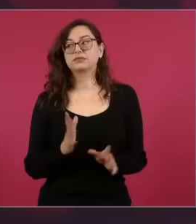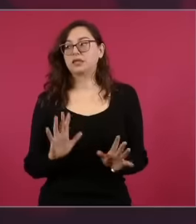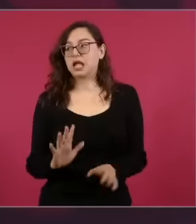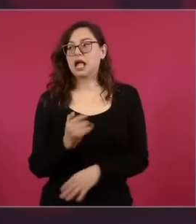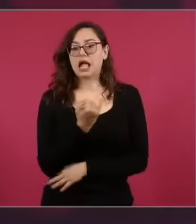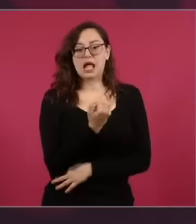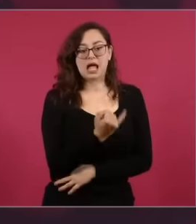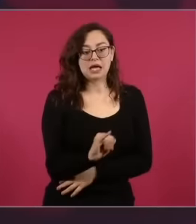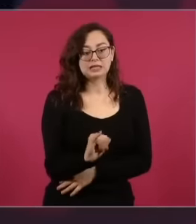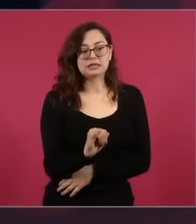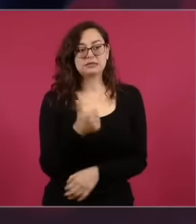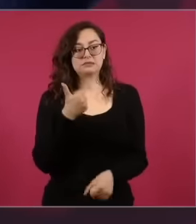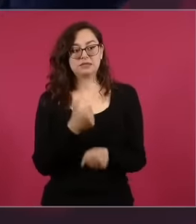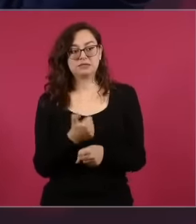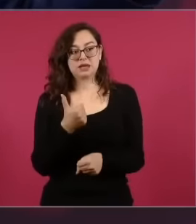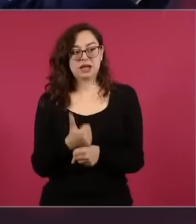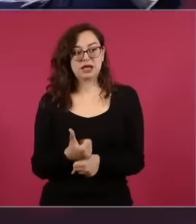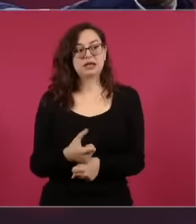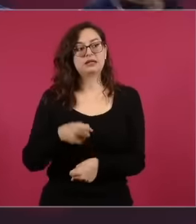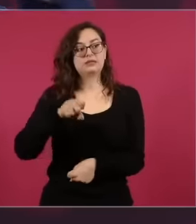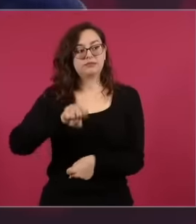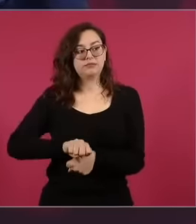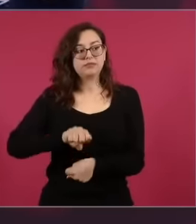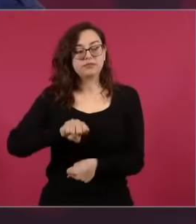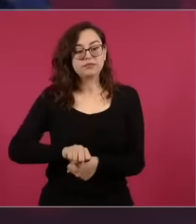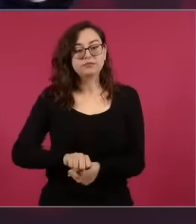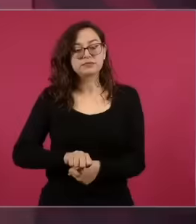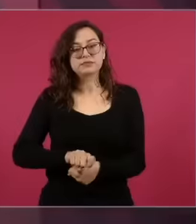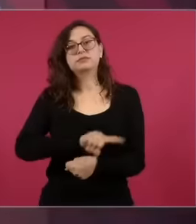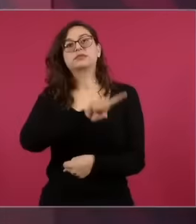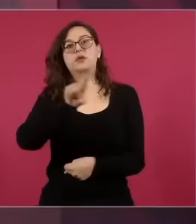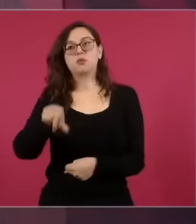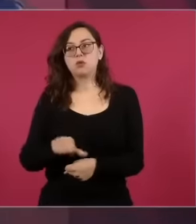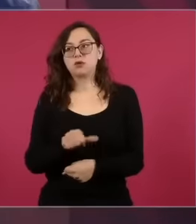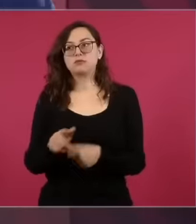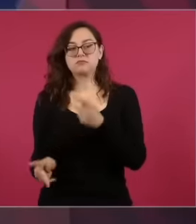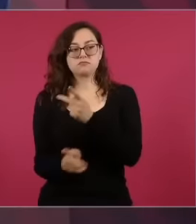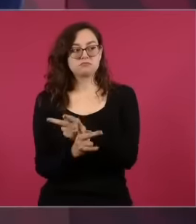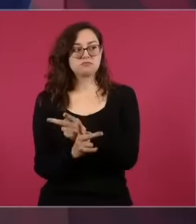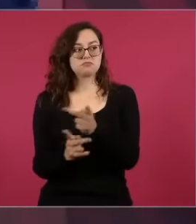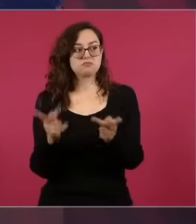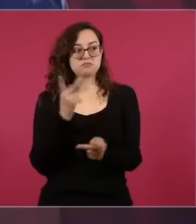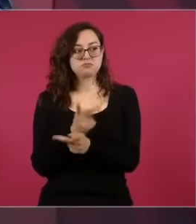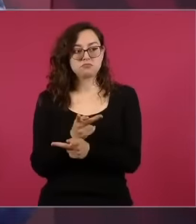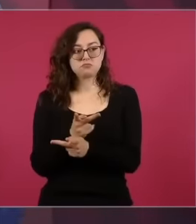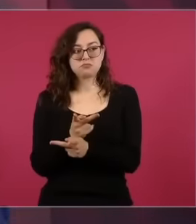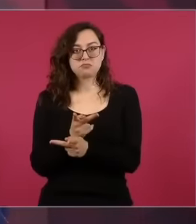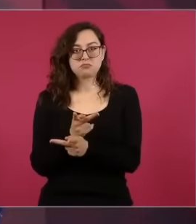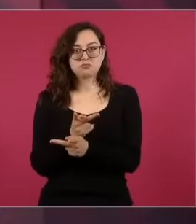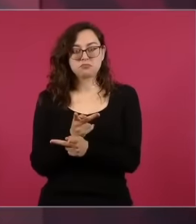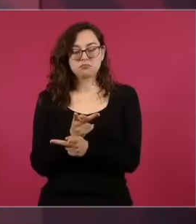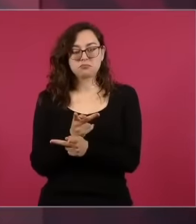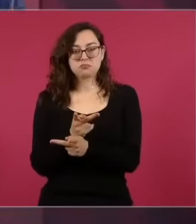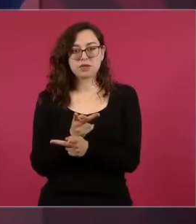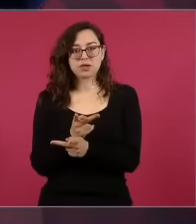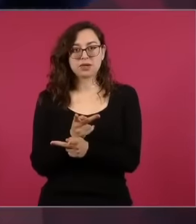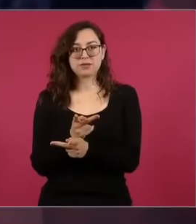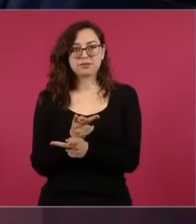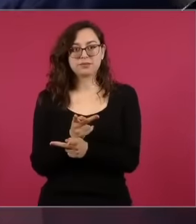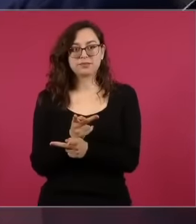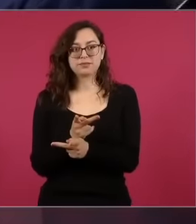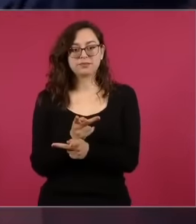secondary the upper secondary level which is what It was known as